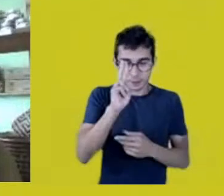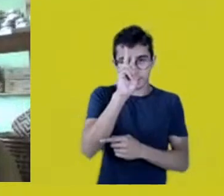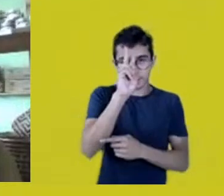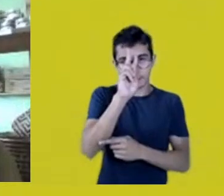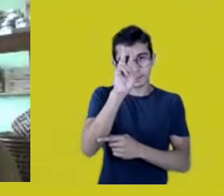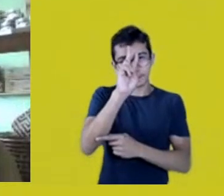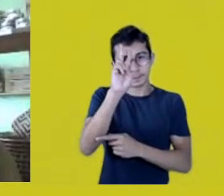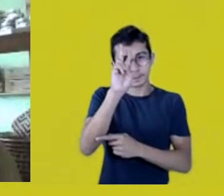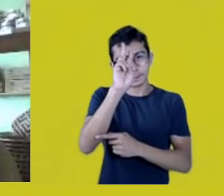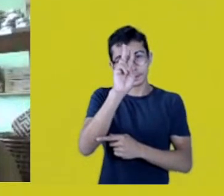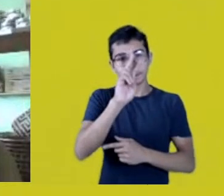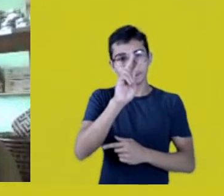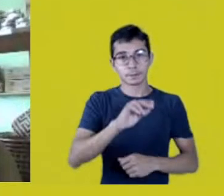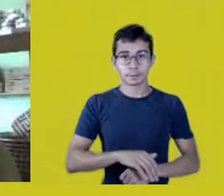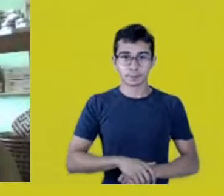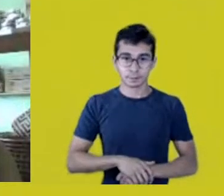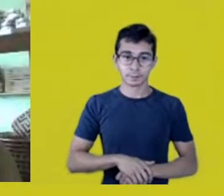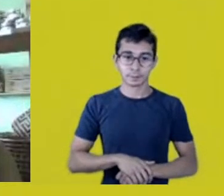In Itaparanã